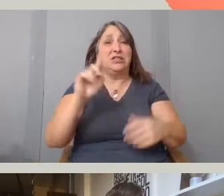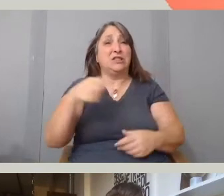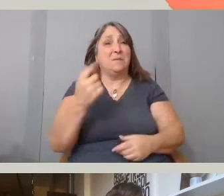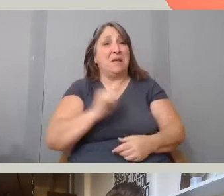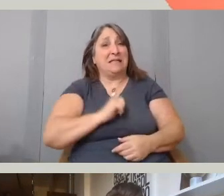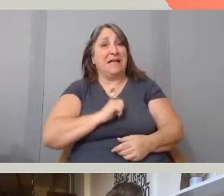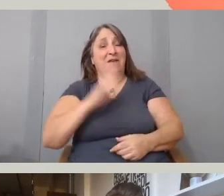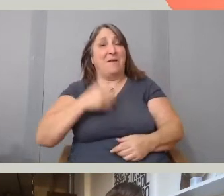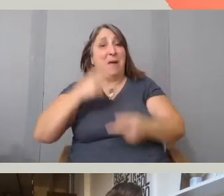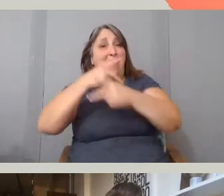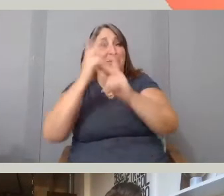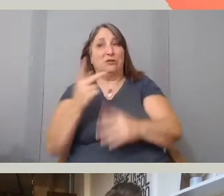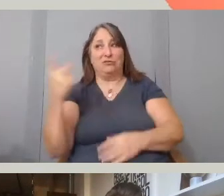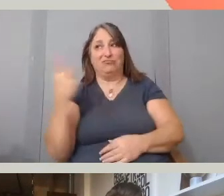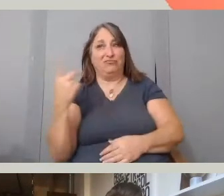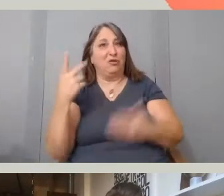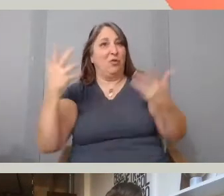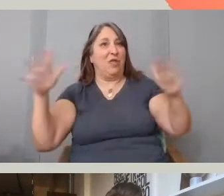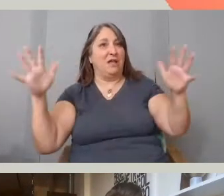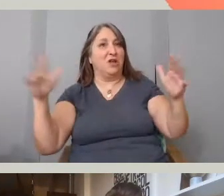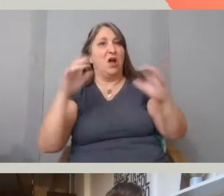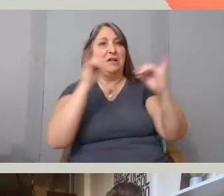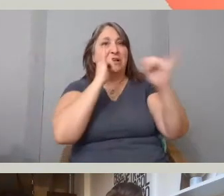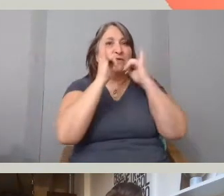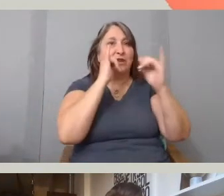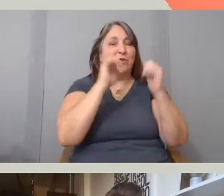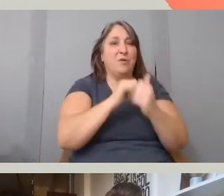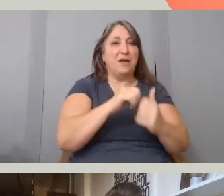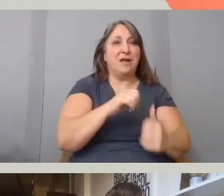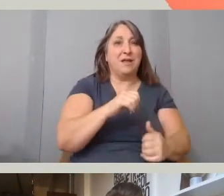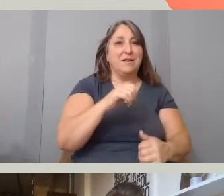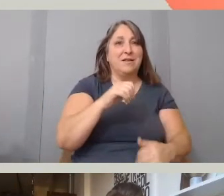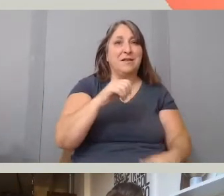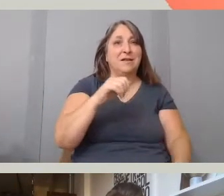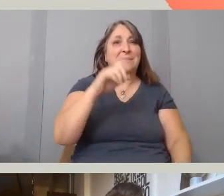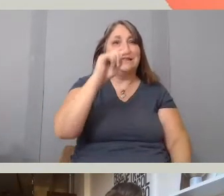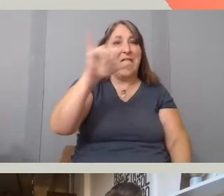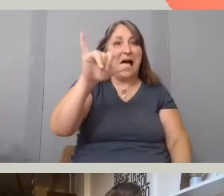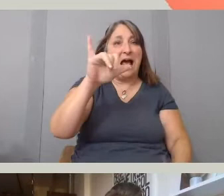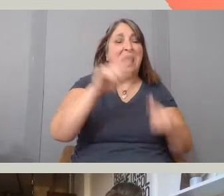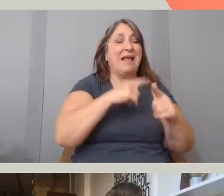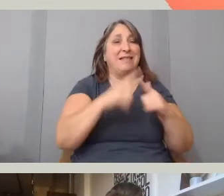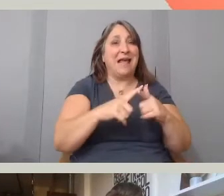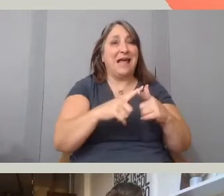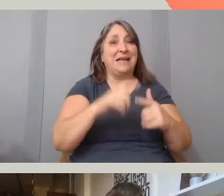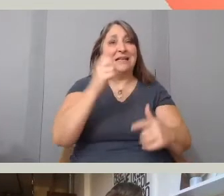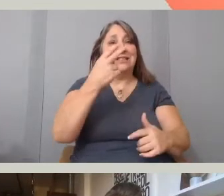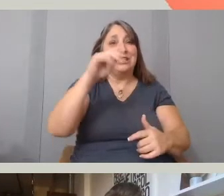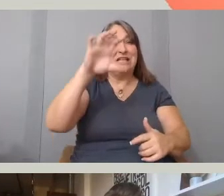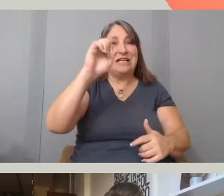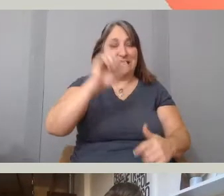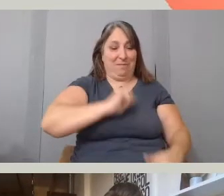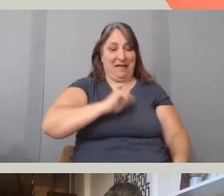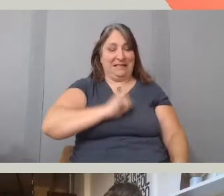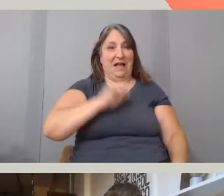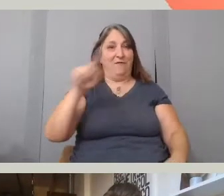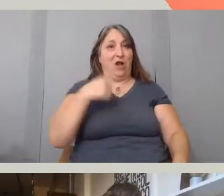that were, did the interview with her. And then for Shinese it was just myself wanting the space to feel very relaxed,